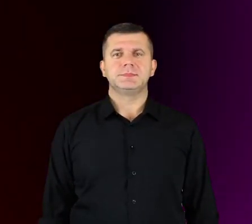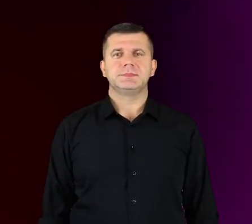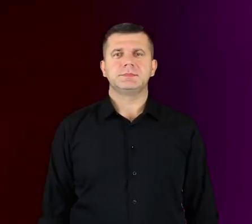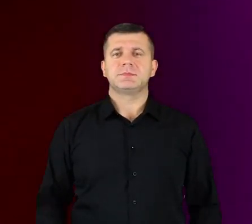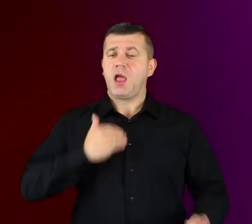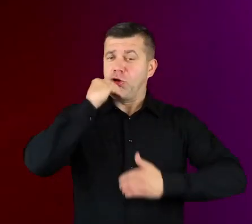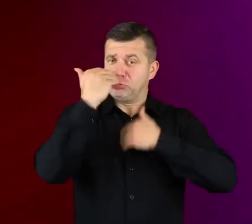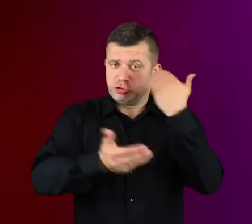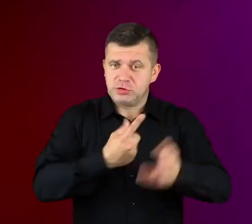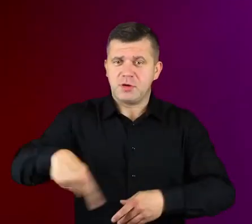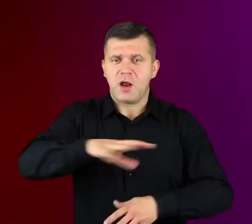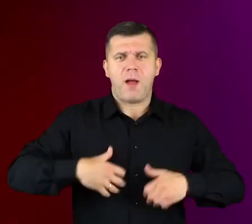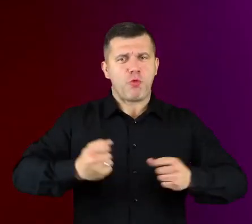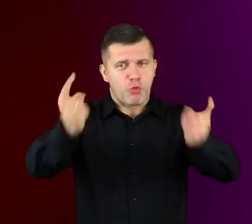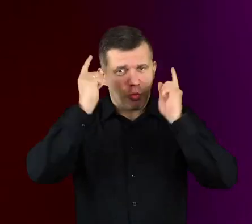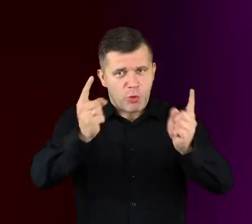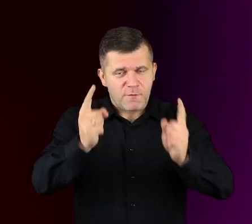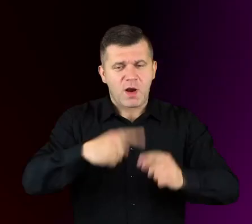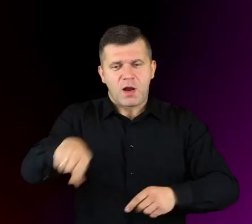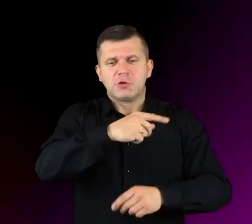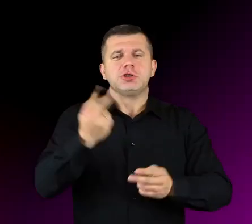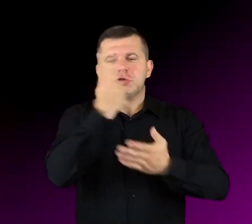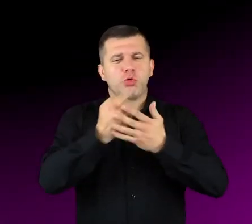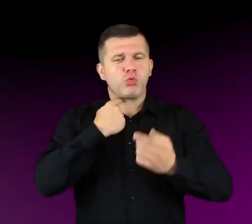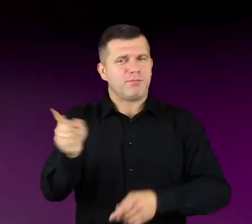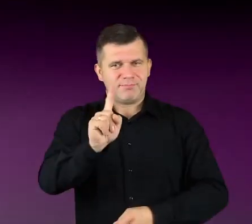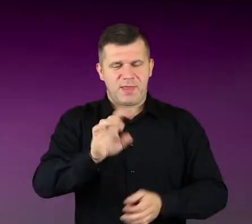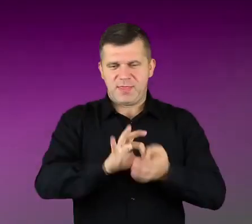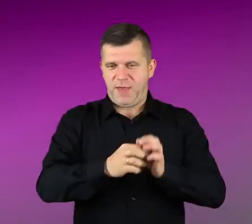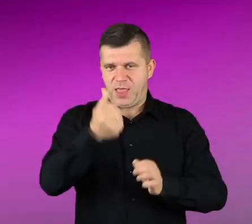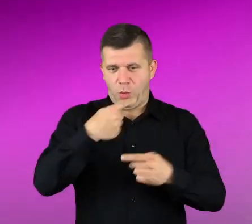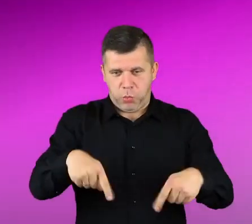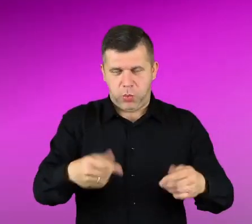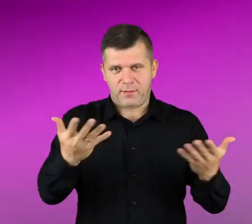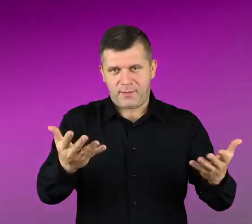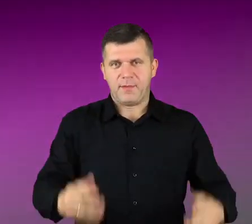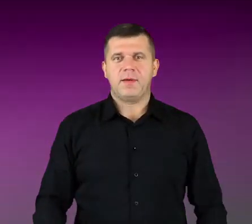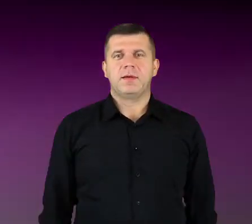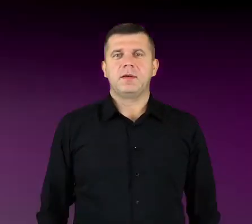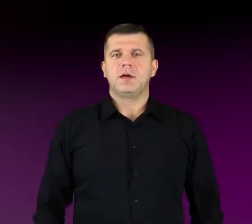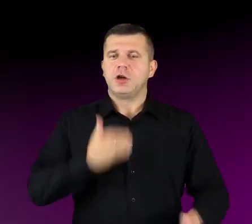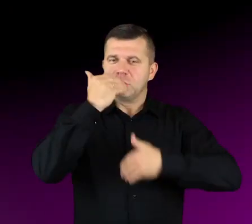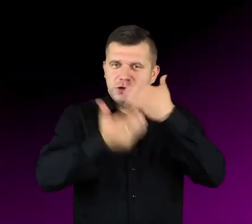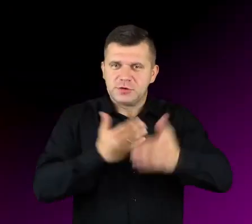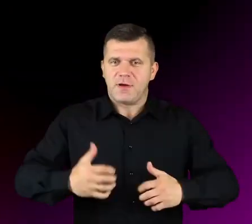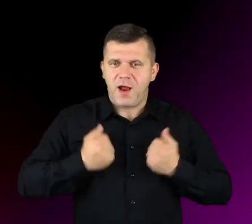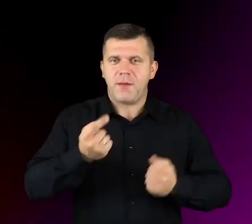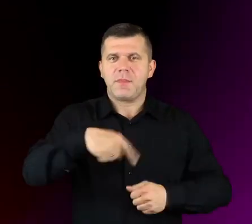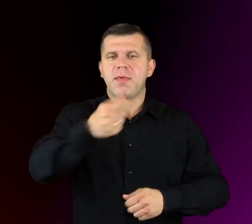My wishes for you: don’t think that reading is dull, even if you’ve never read a single book. My wishes for you: don't change